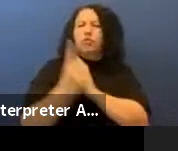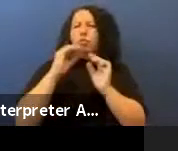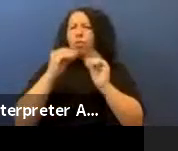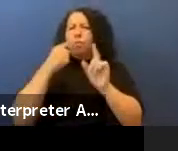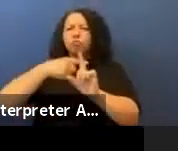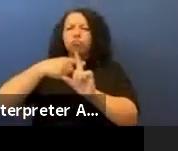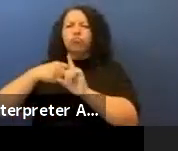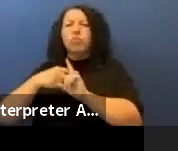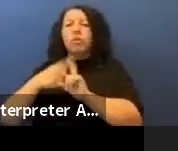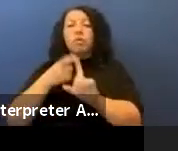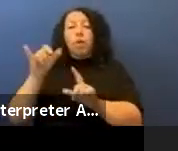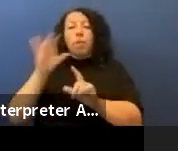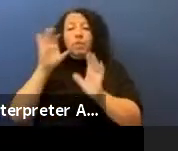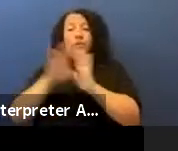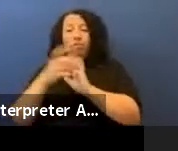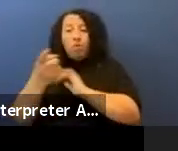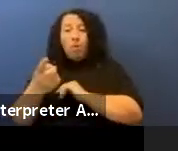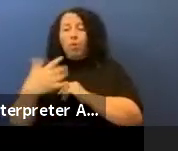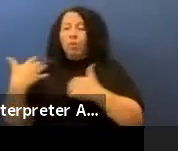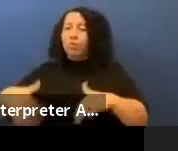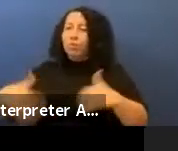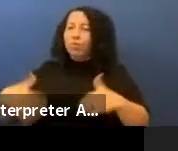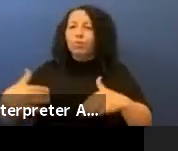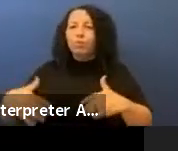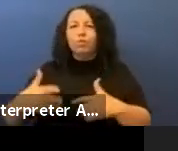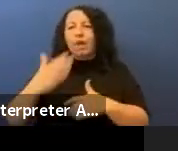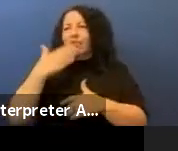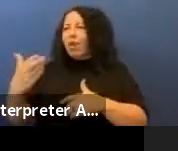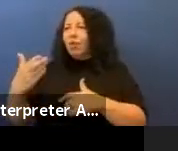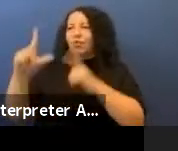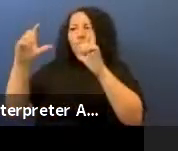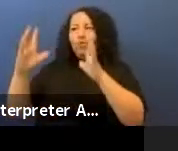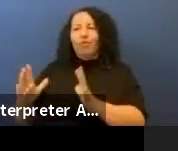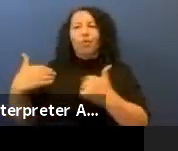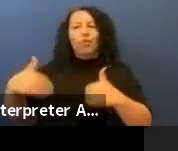I think that these museums are shifting their views of Native Americans